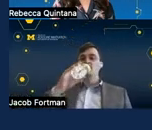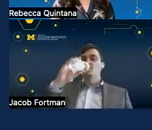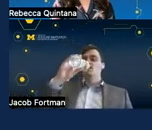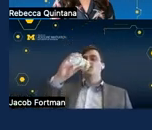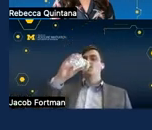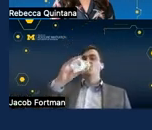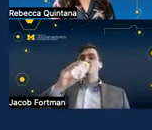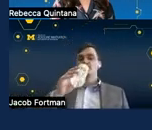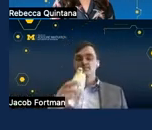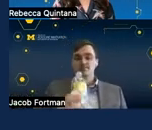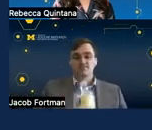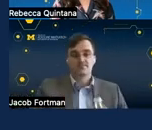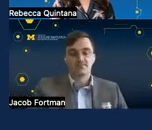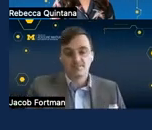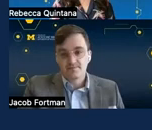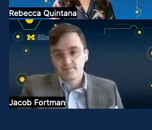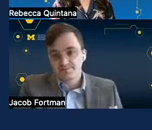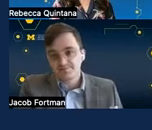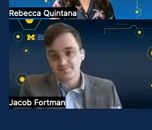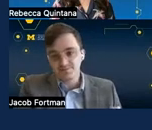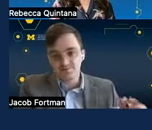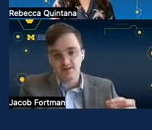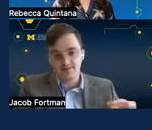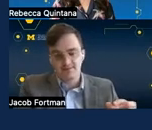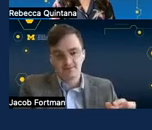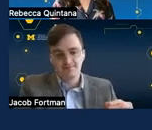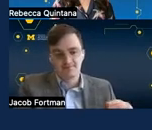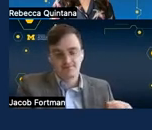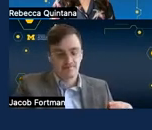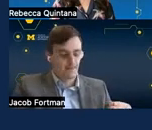adjunct lecturer in the school of education she helps design immersive learning experiences